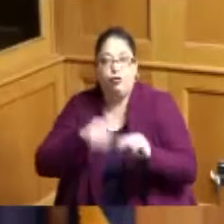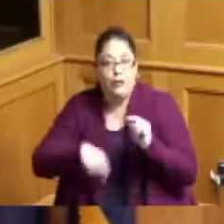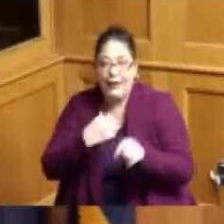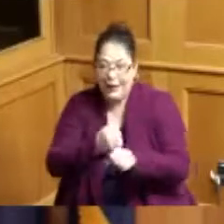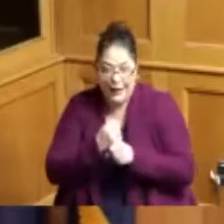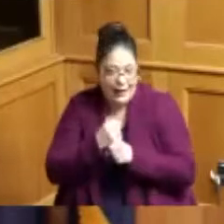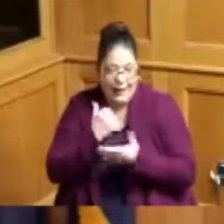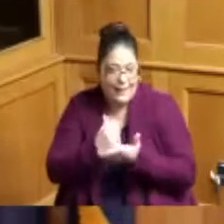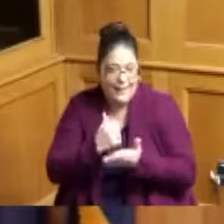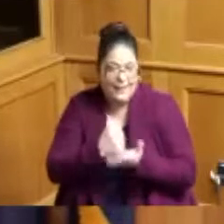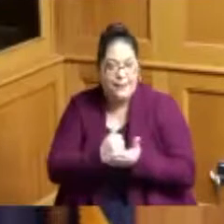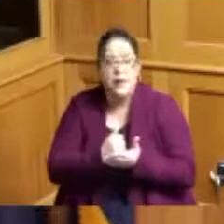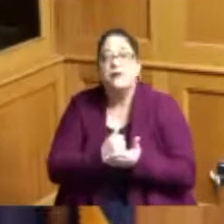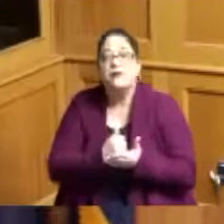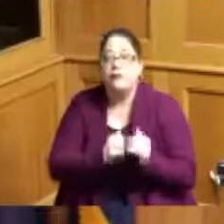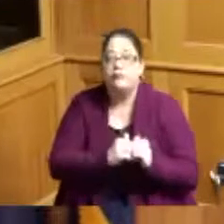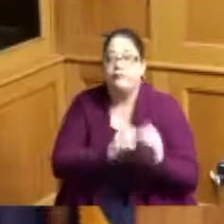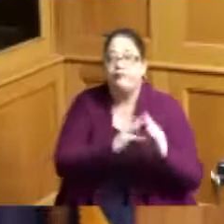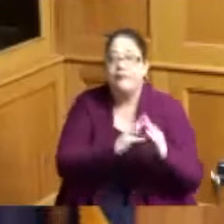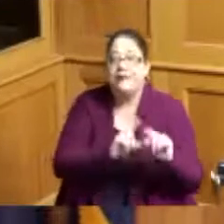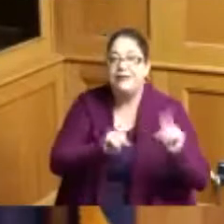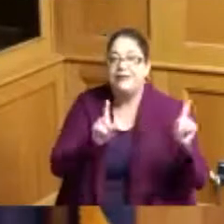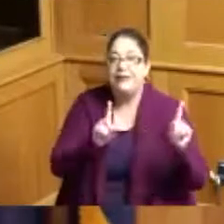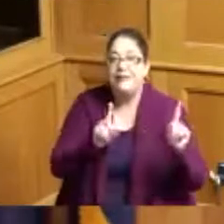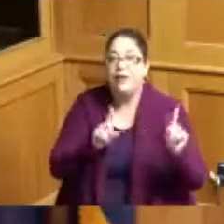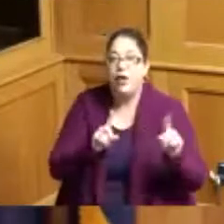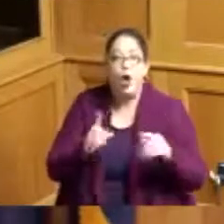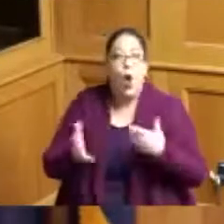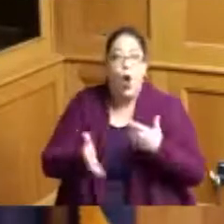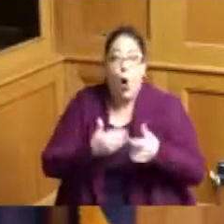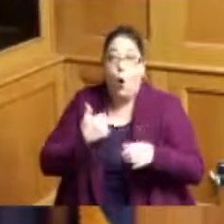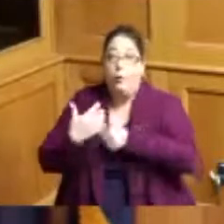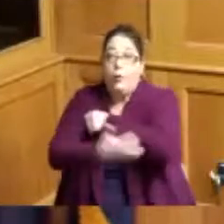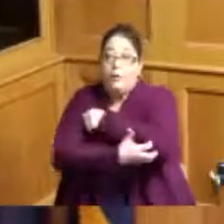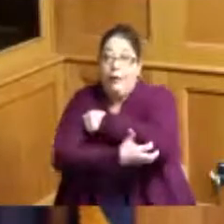of those other programs they almost you almost got to be destitute to get some help this will